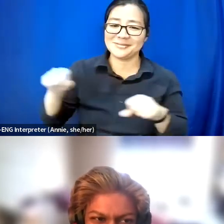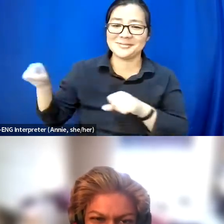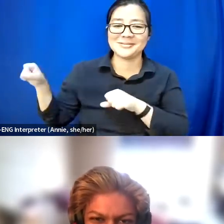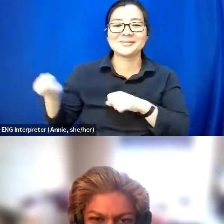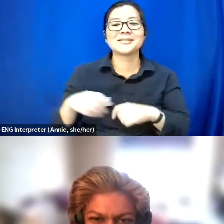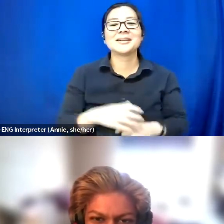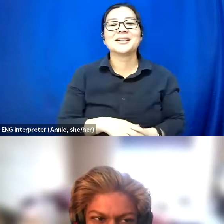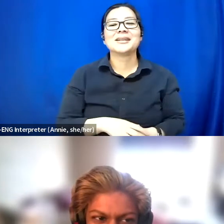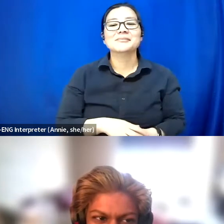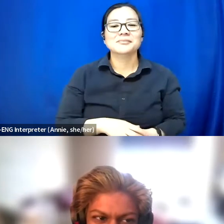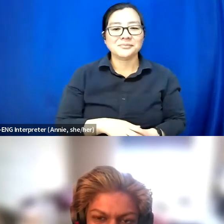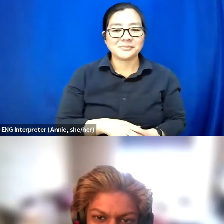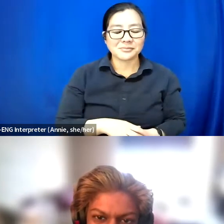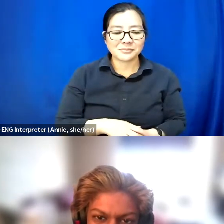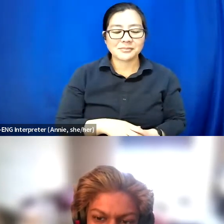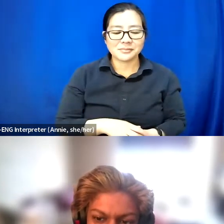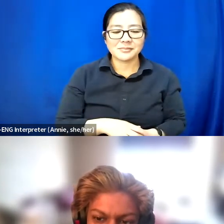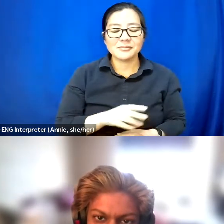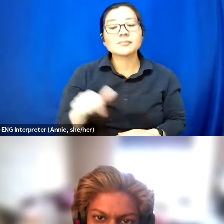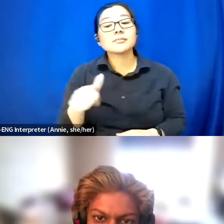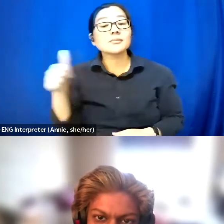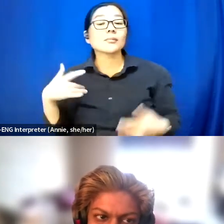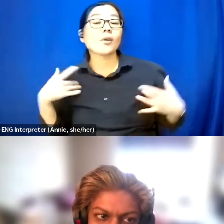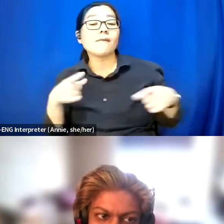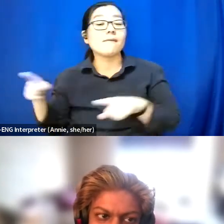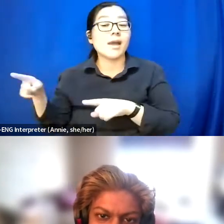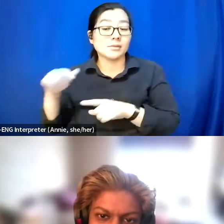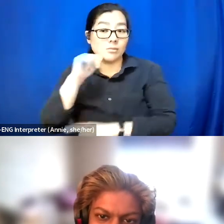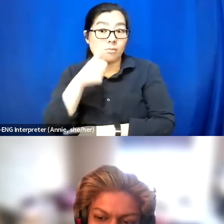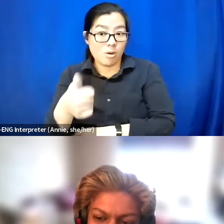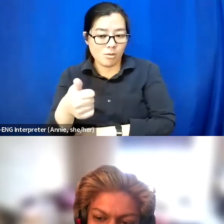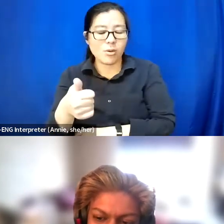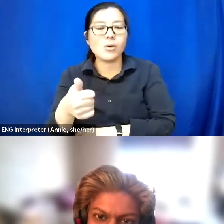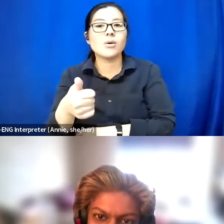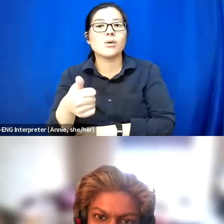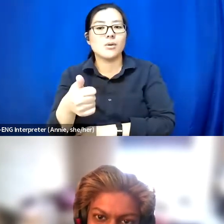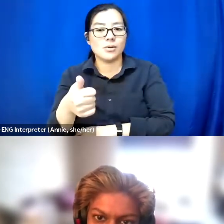And then there's also an event tomorrow with as the after party